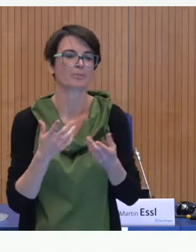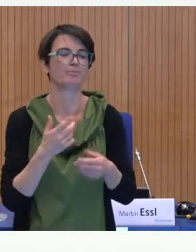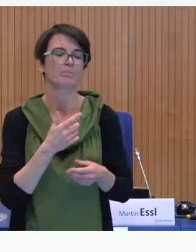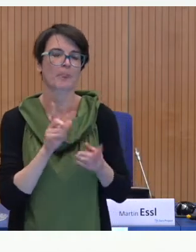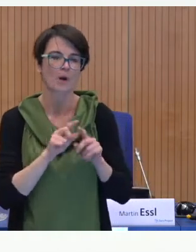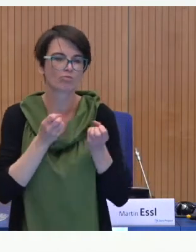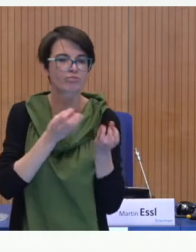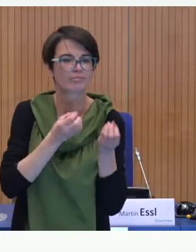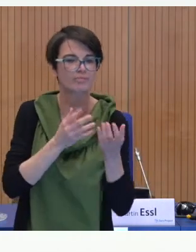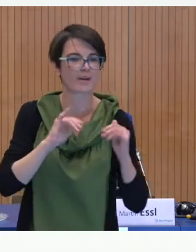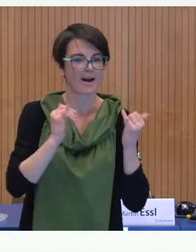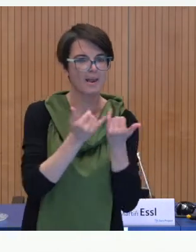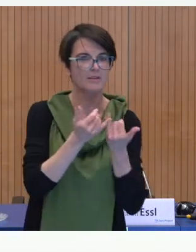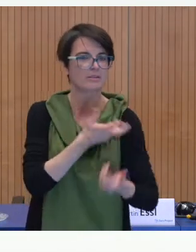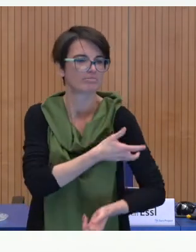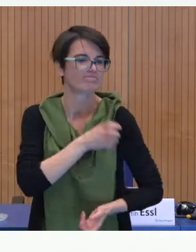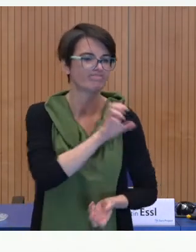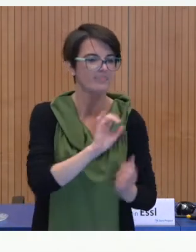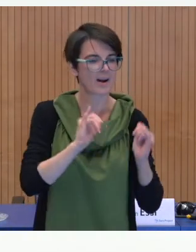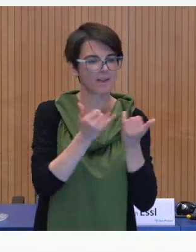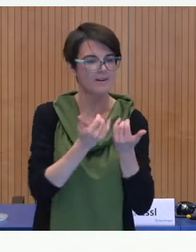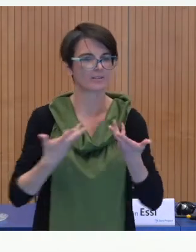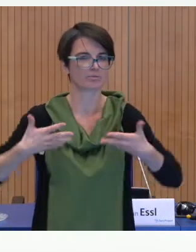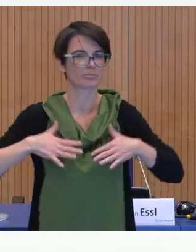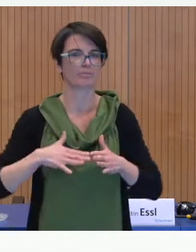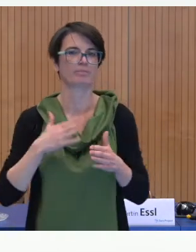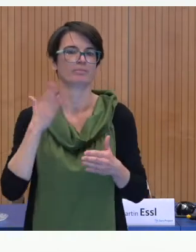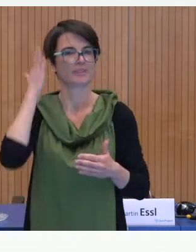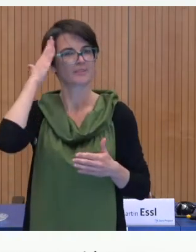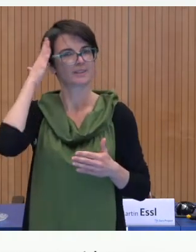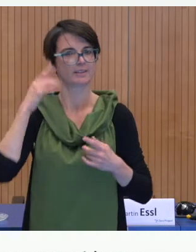kindergarten and school. Our service empowers parents who get the skill to